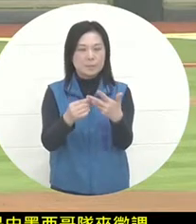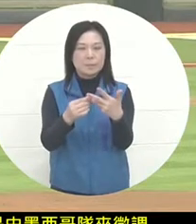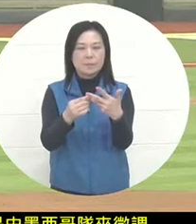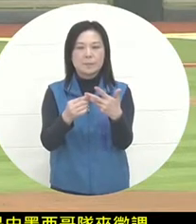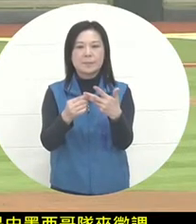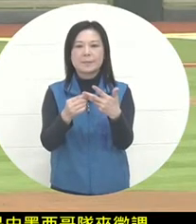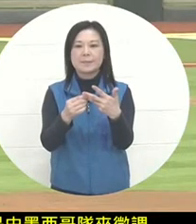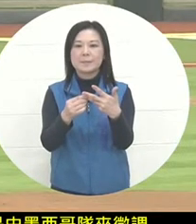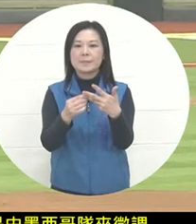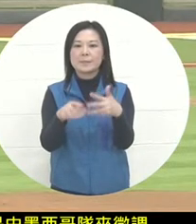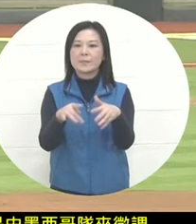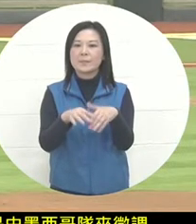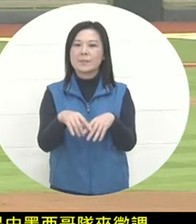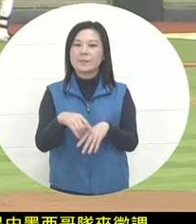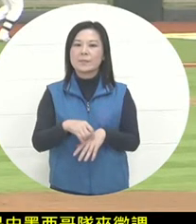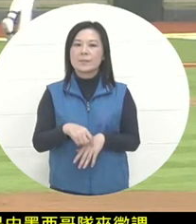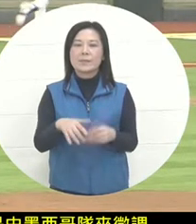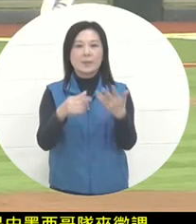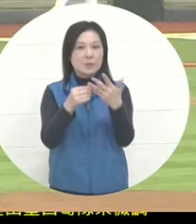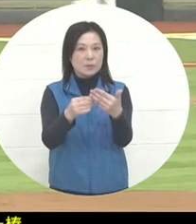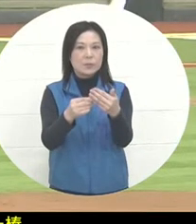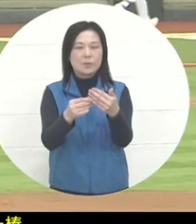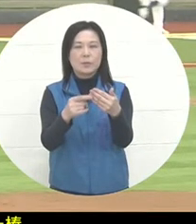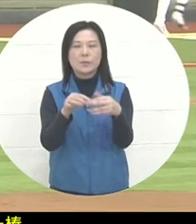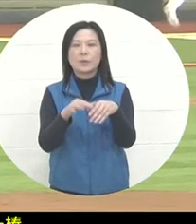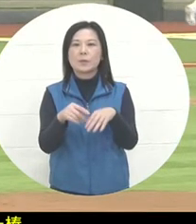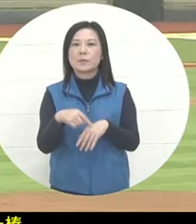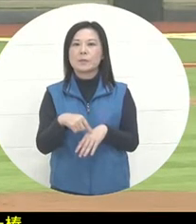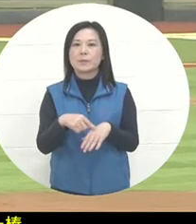The eighth battalion is Guterris. The ninth battalion is Hernandes